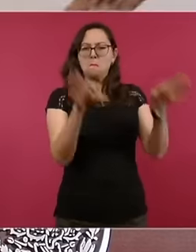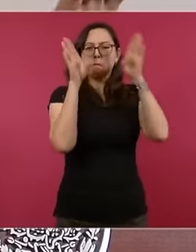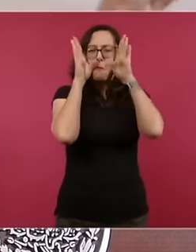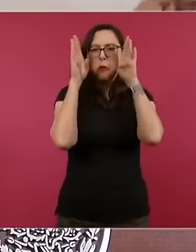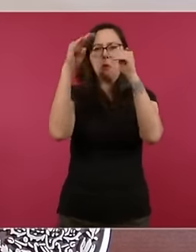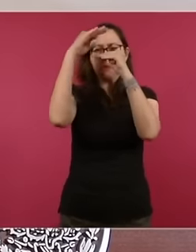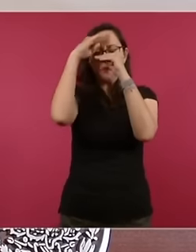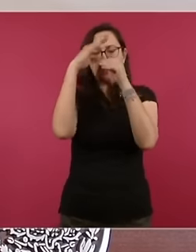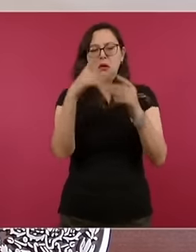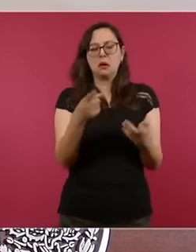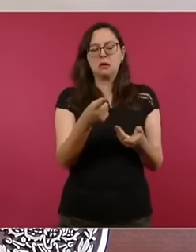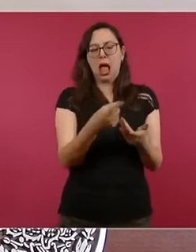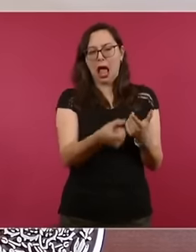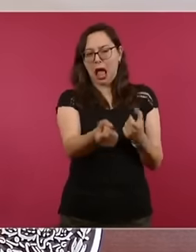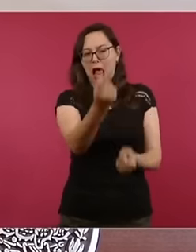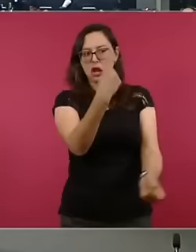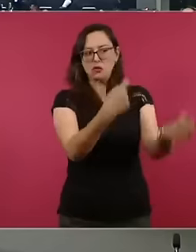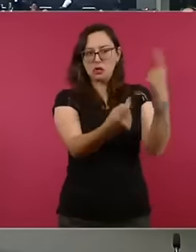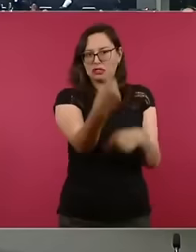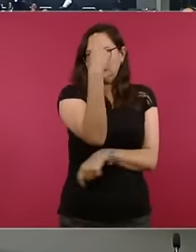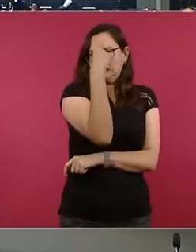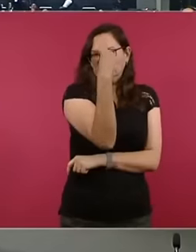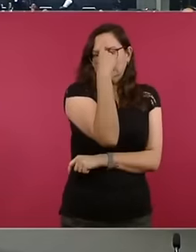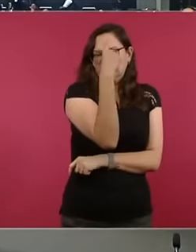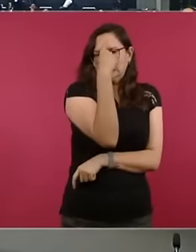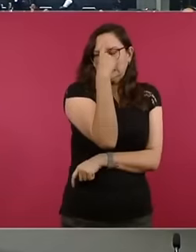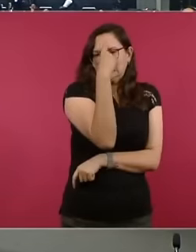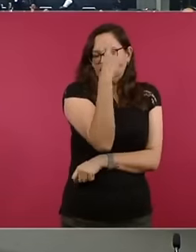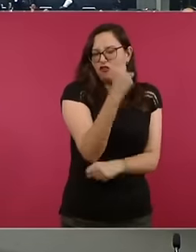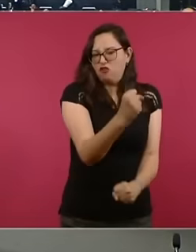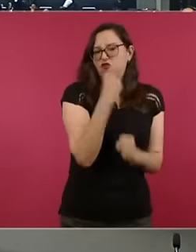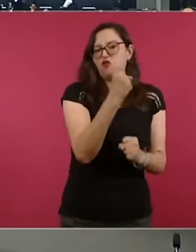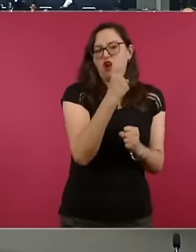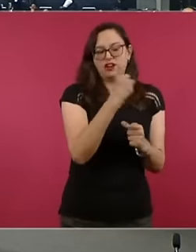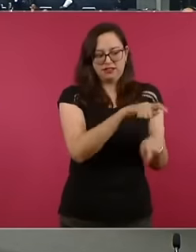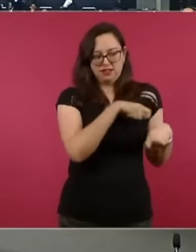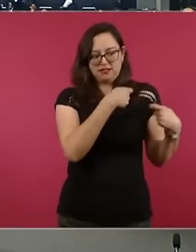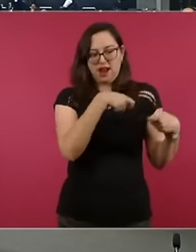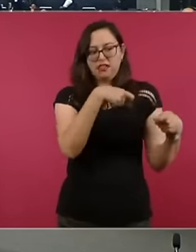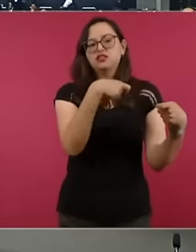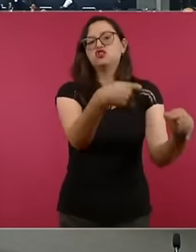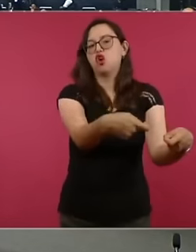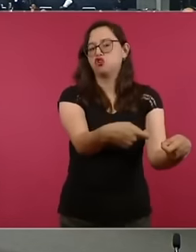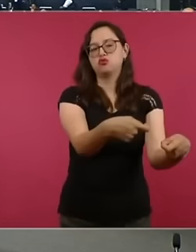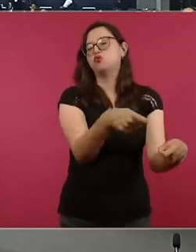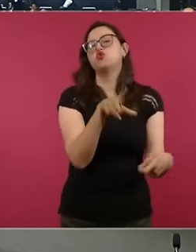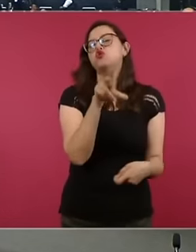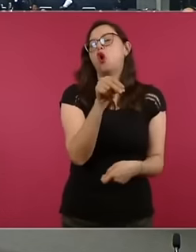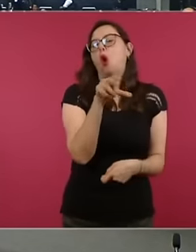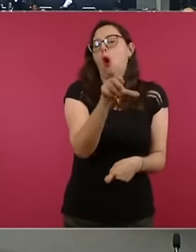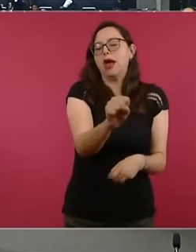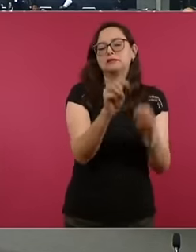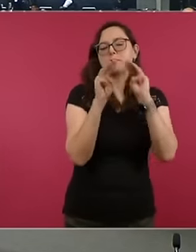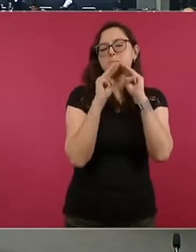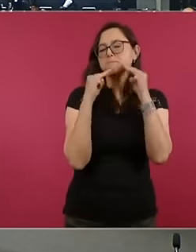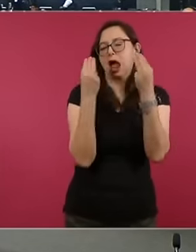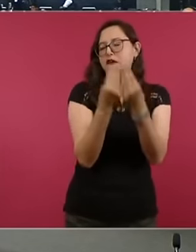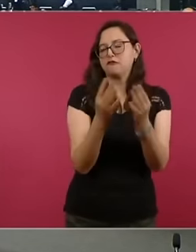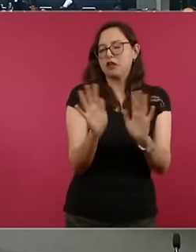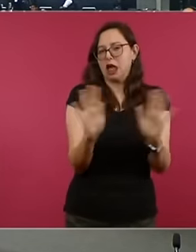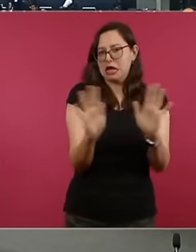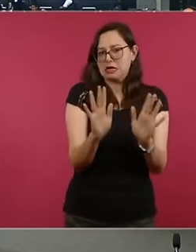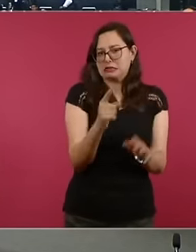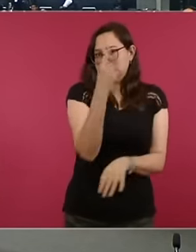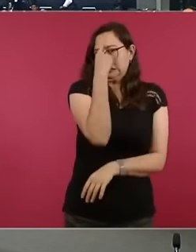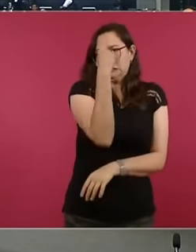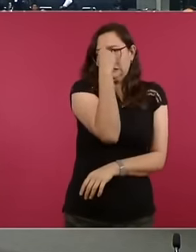very much, because in one way or another they have a doctrine, they have a